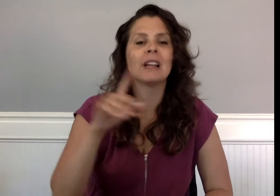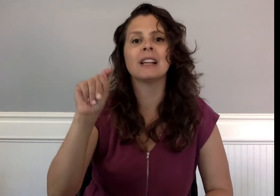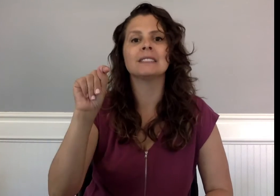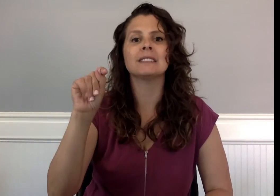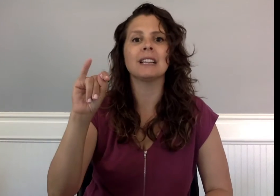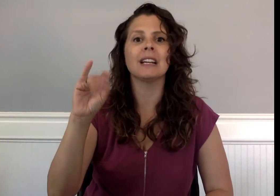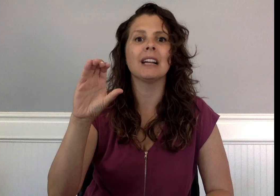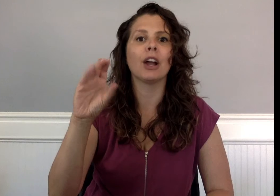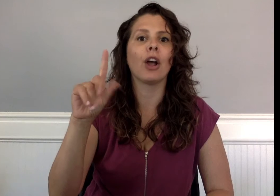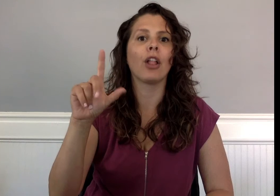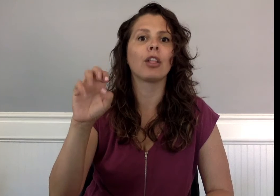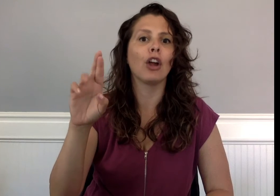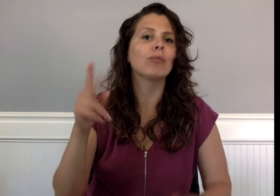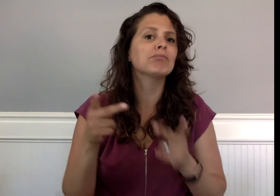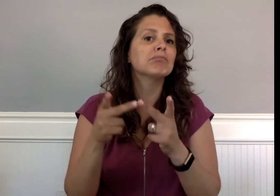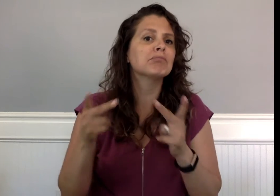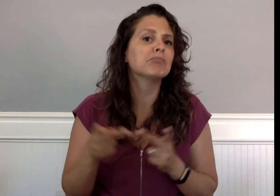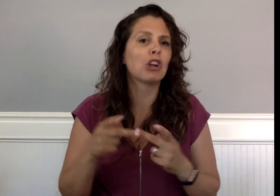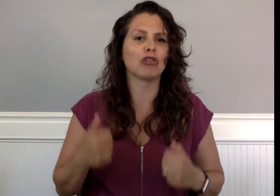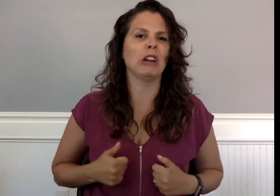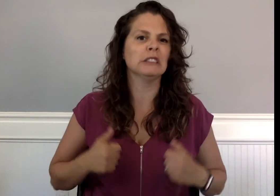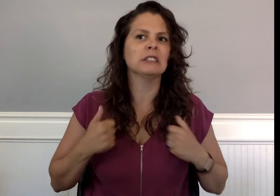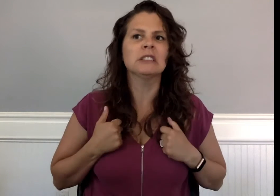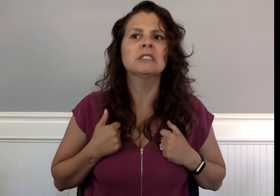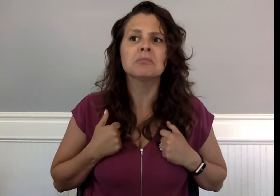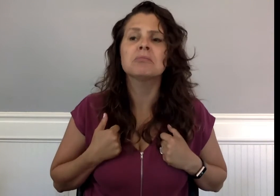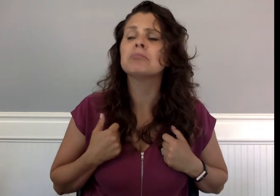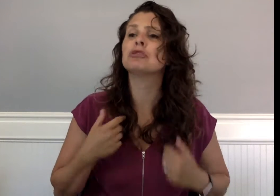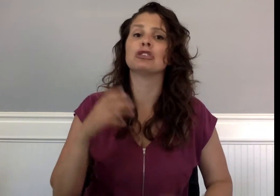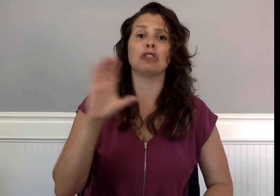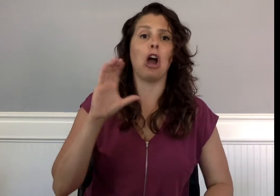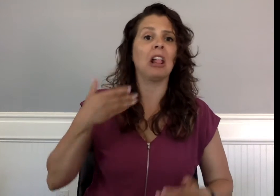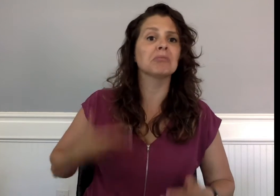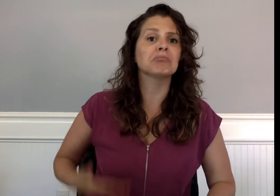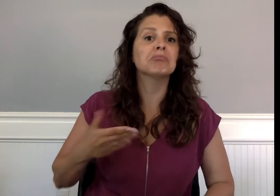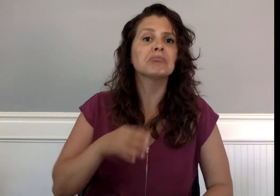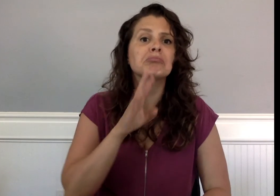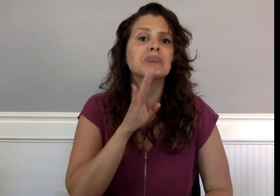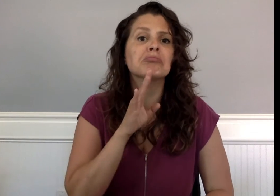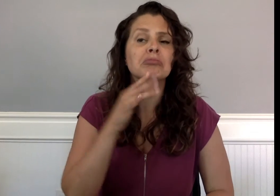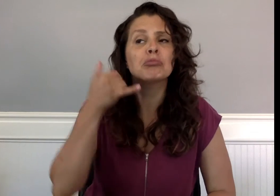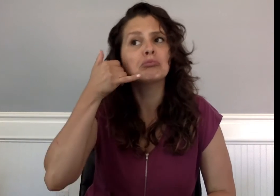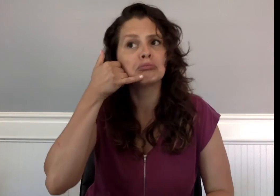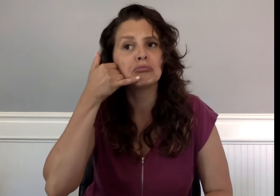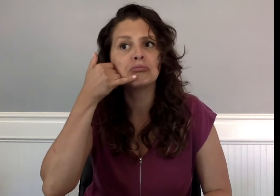“Tickler residence. Charlie speaking.”